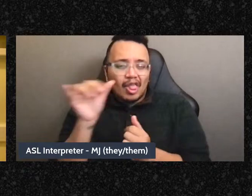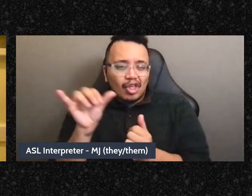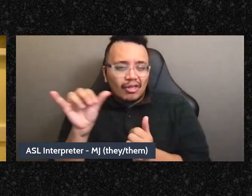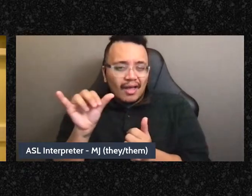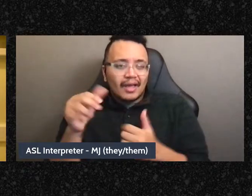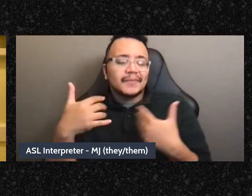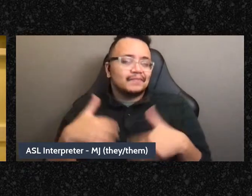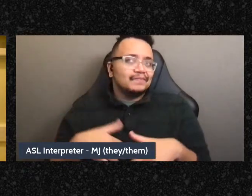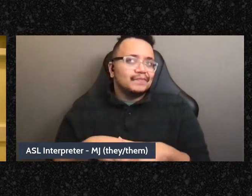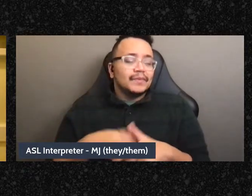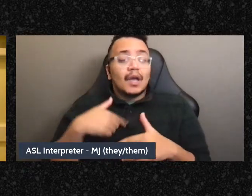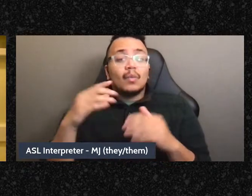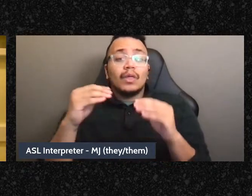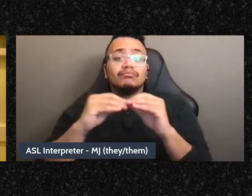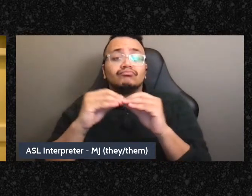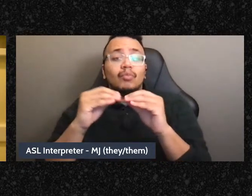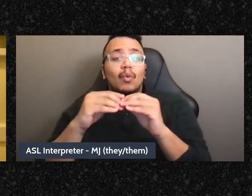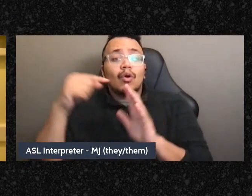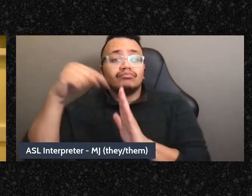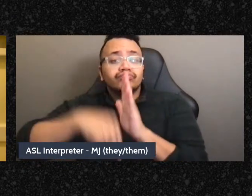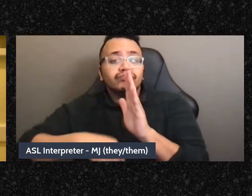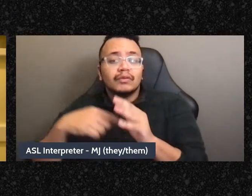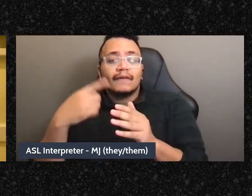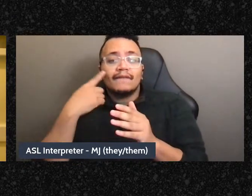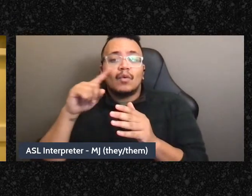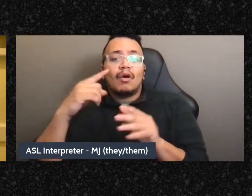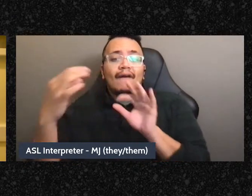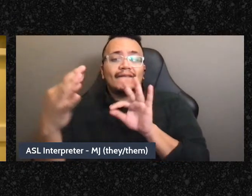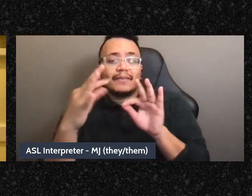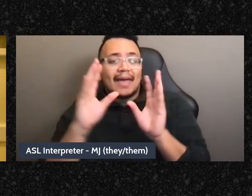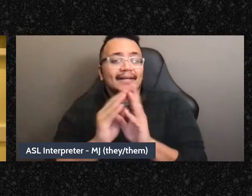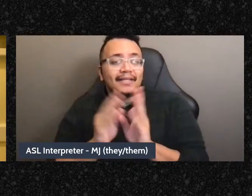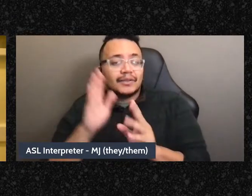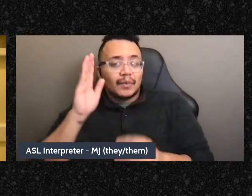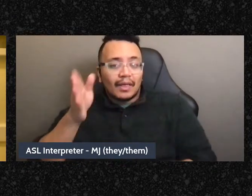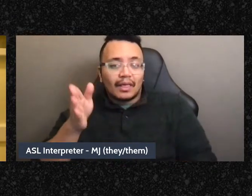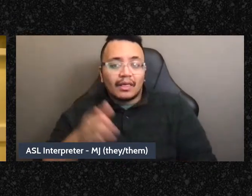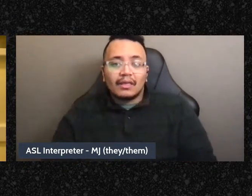this more when we do the feedback session in these workshops and the kind of discussion